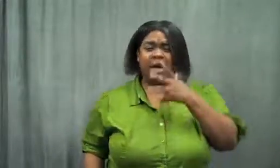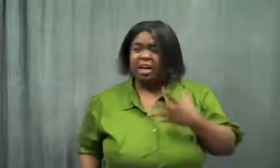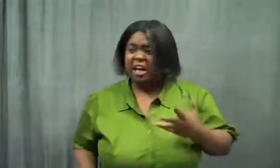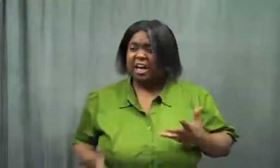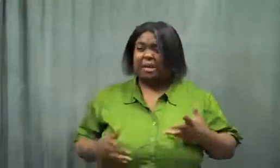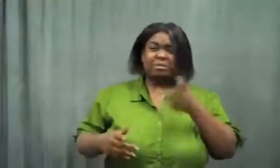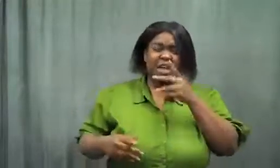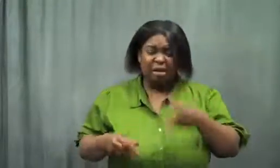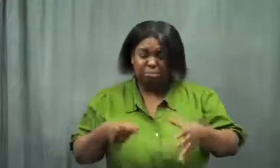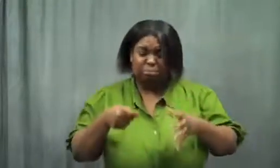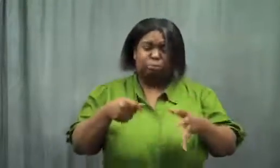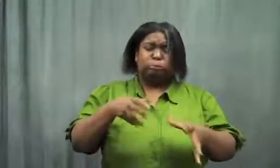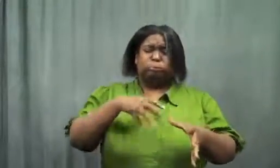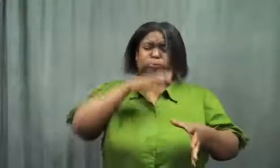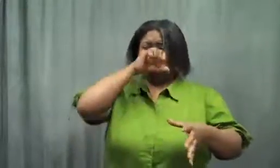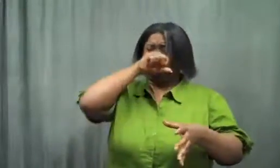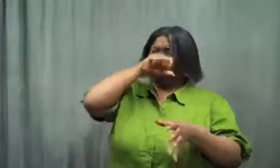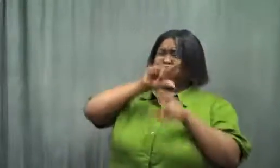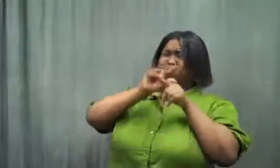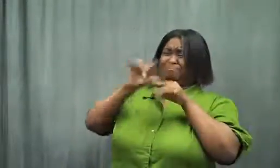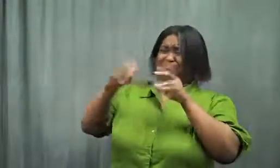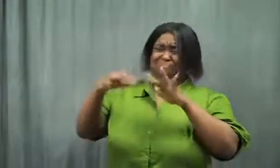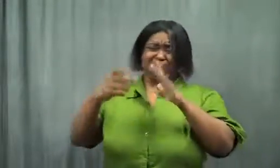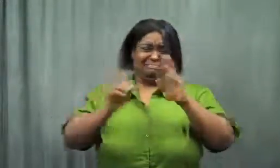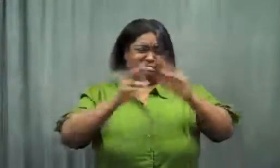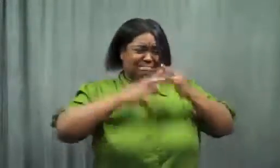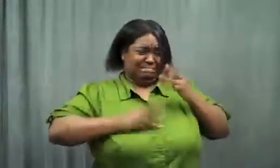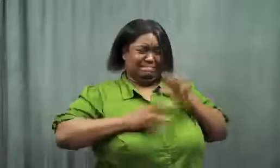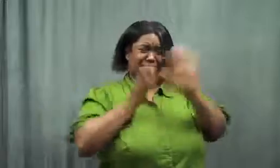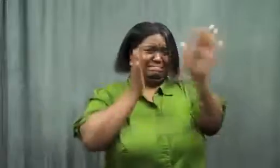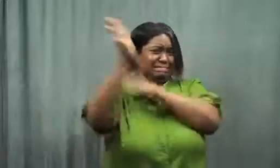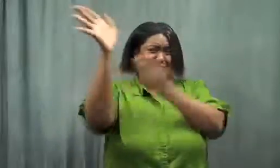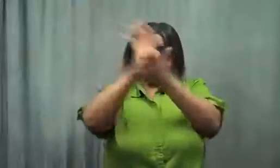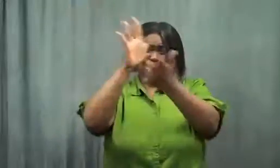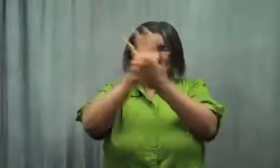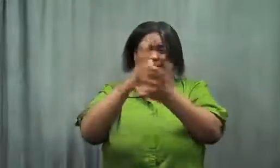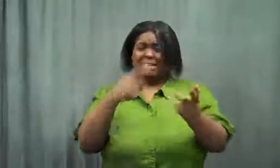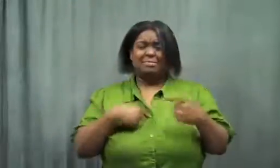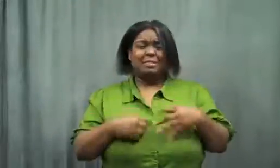I smelled so bad, they couldn't eat, so they got ready to go to school.